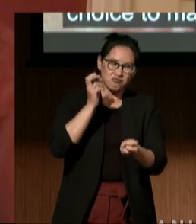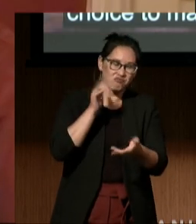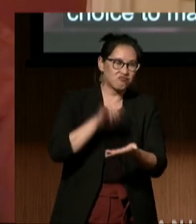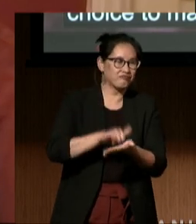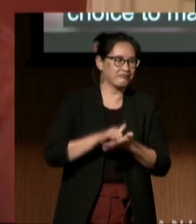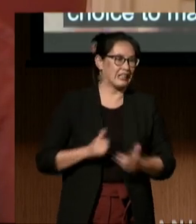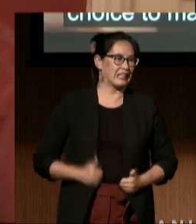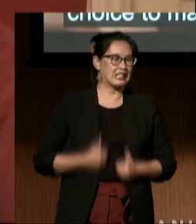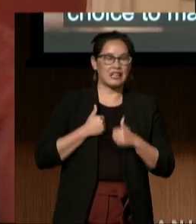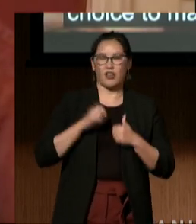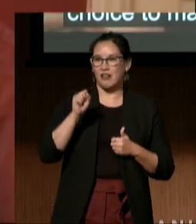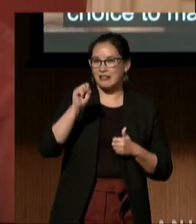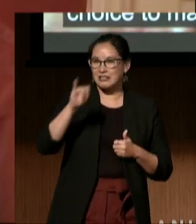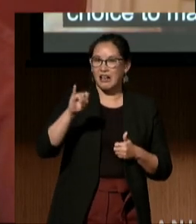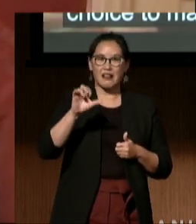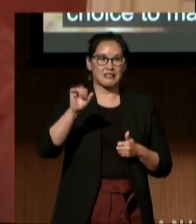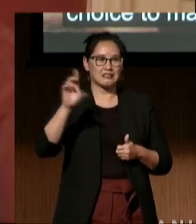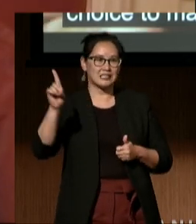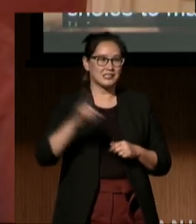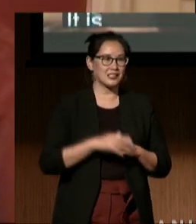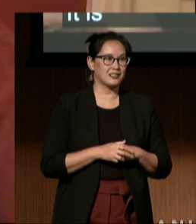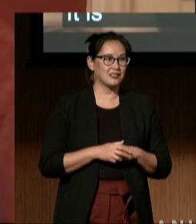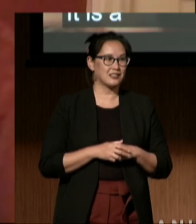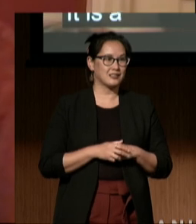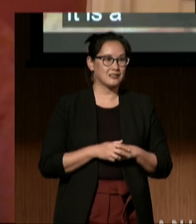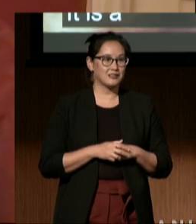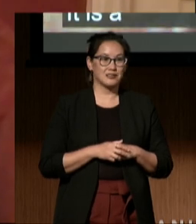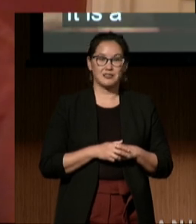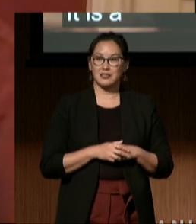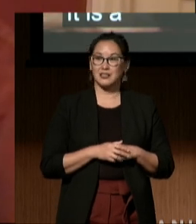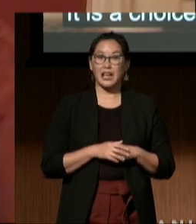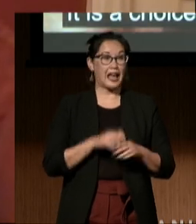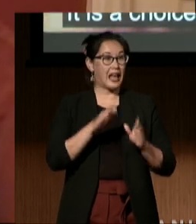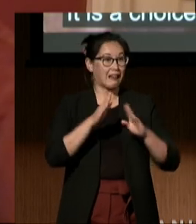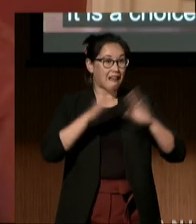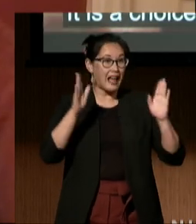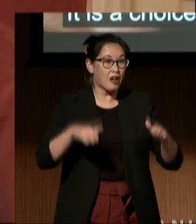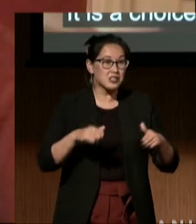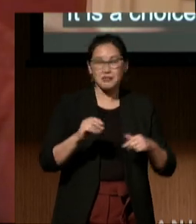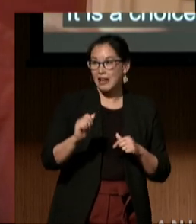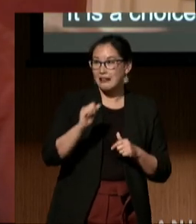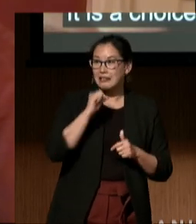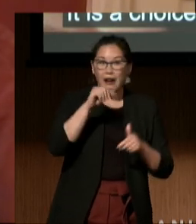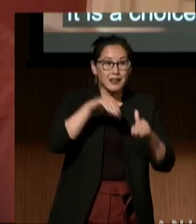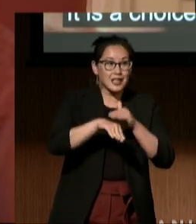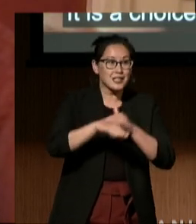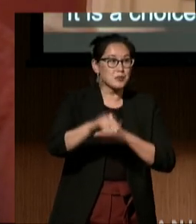It is a choice not to make housing accessible and affordable.